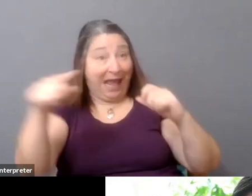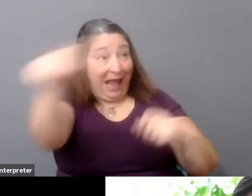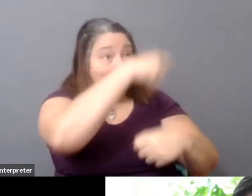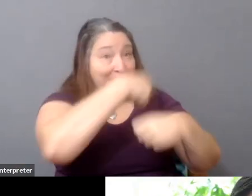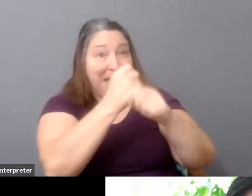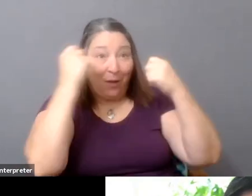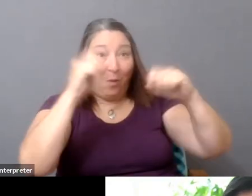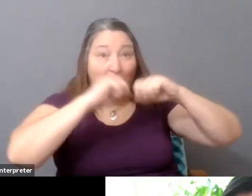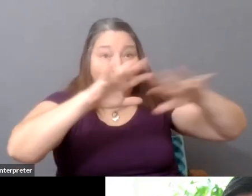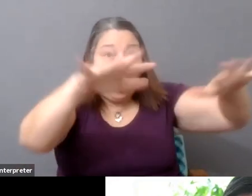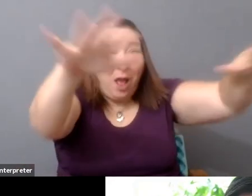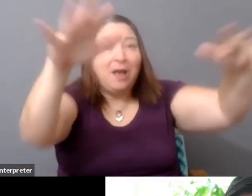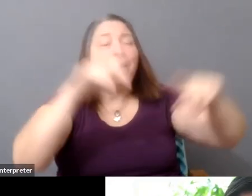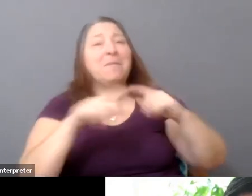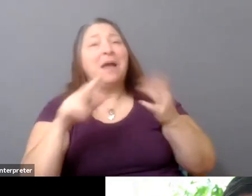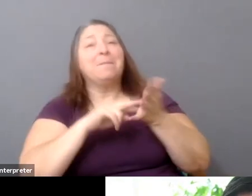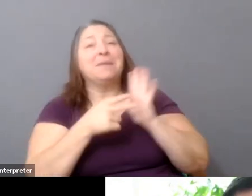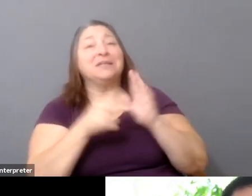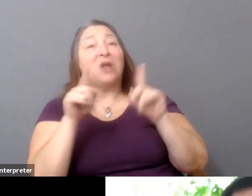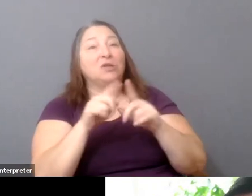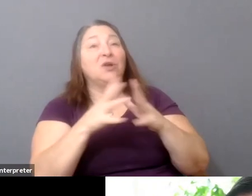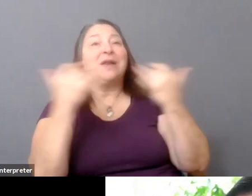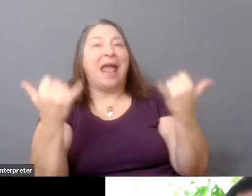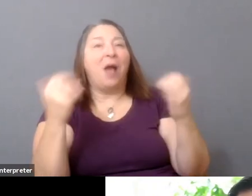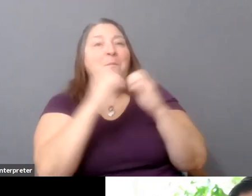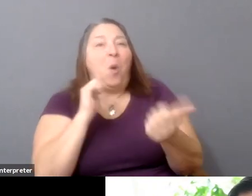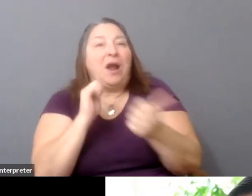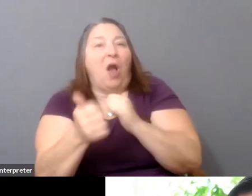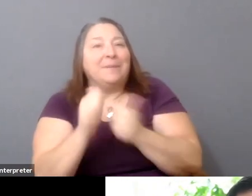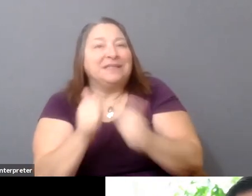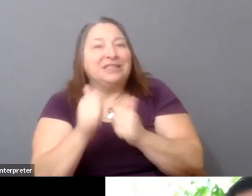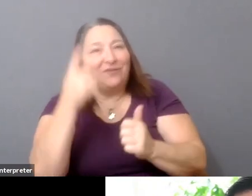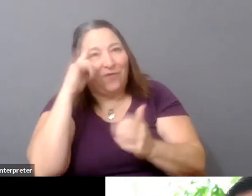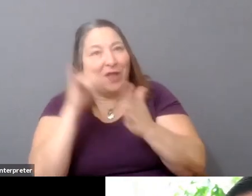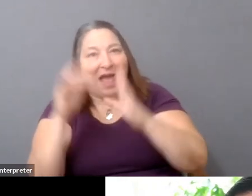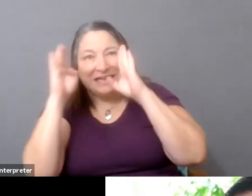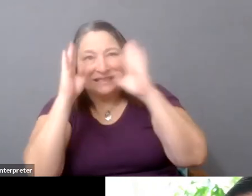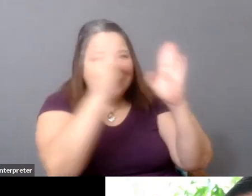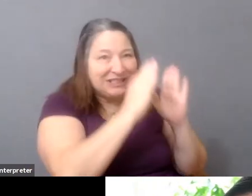a tremendous amount of competition for that attention. Attention is fixed. It's scarce.